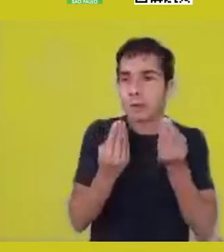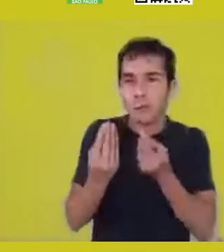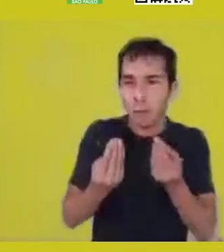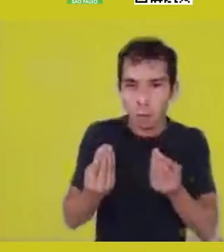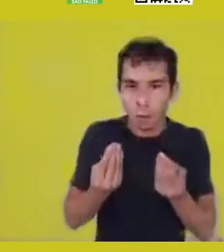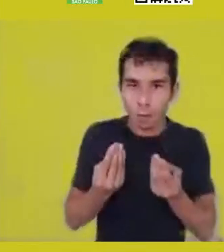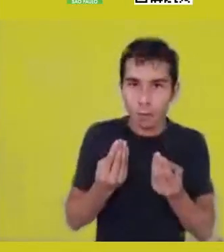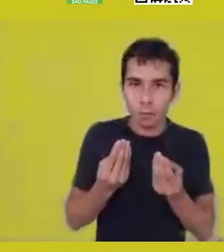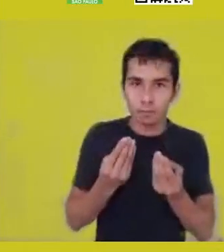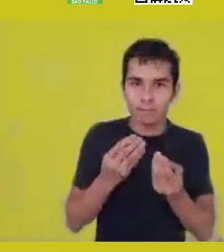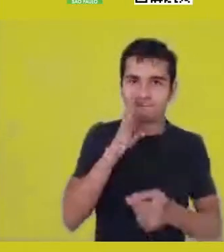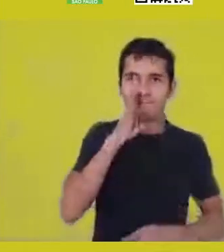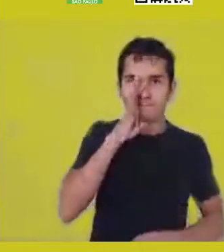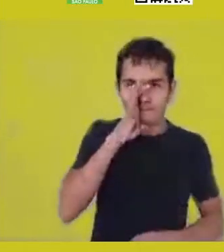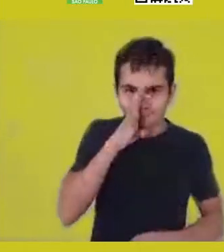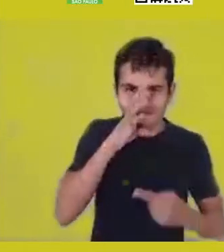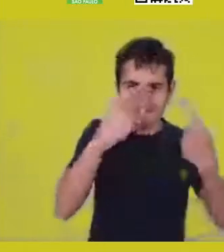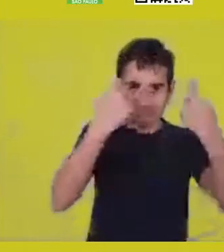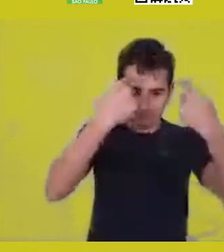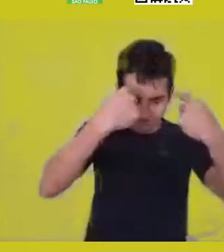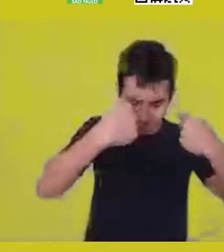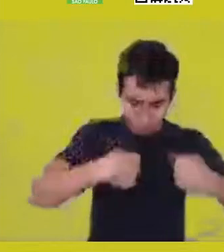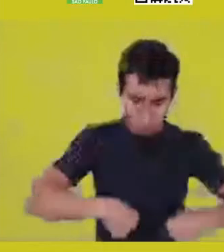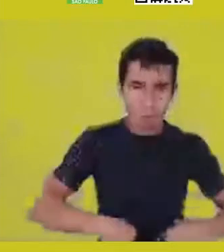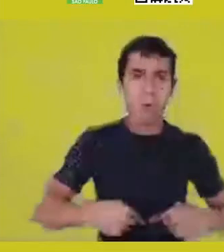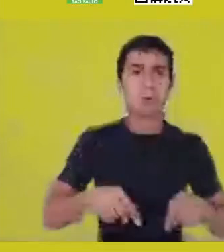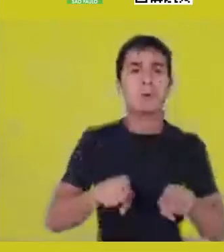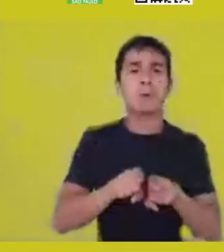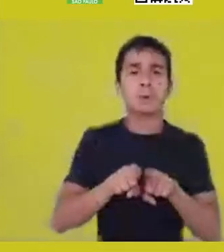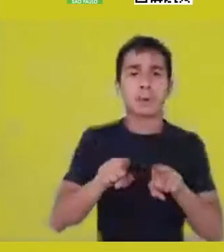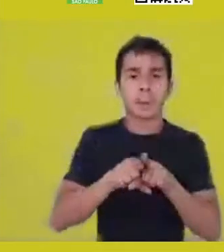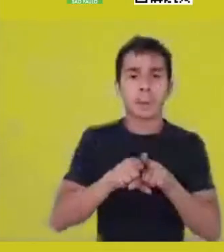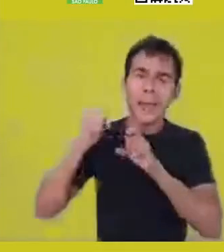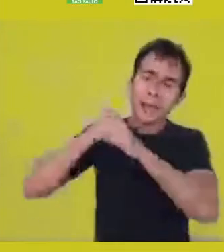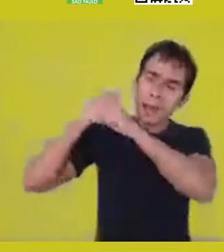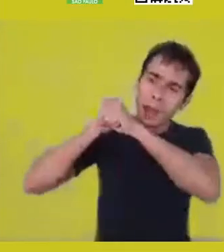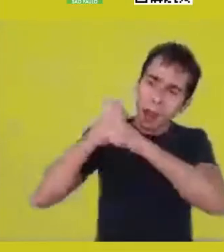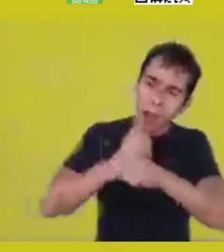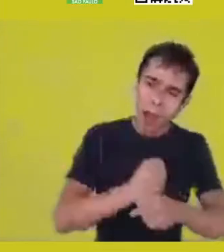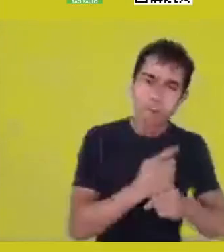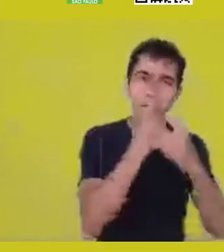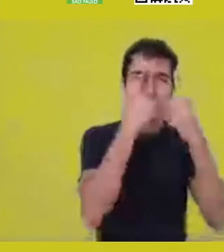but that in spite of the many centuries of violence,